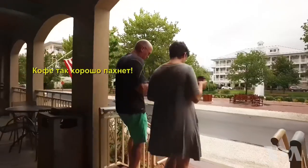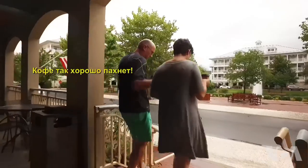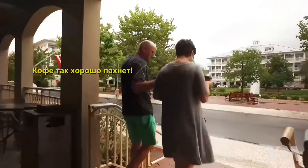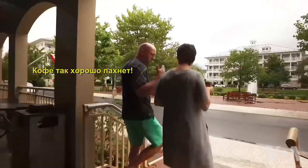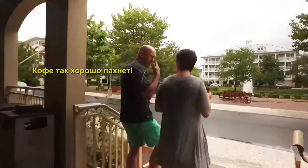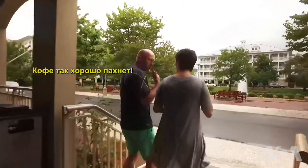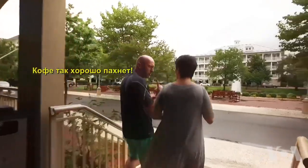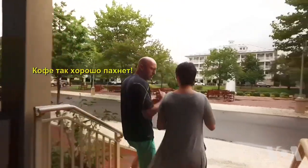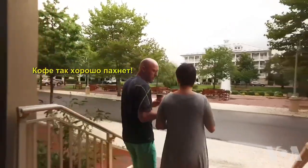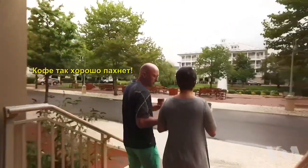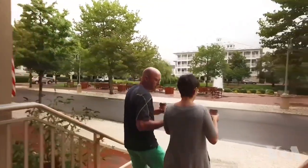Coffee smells good.